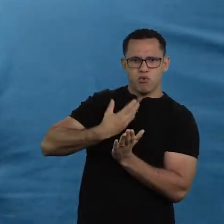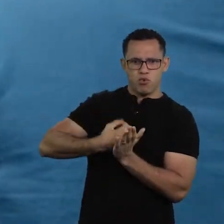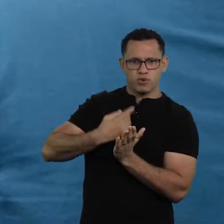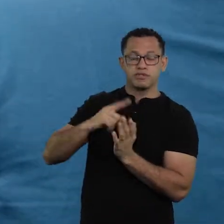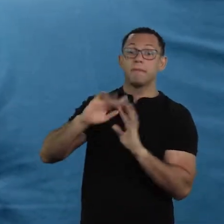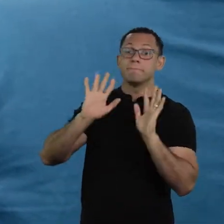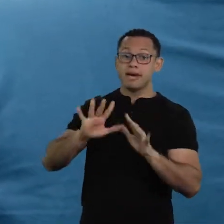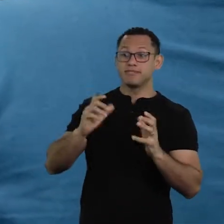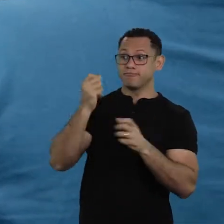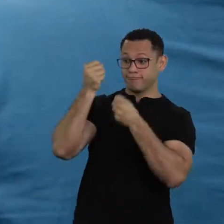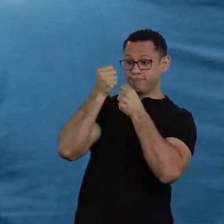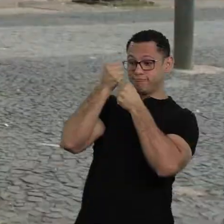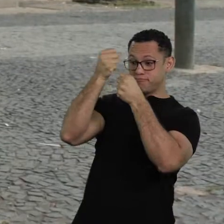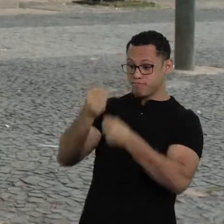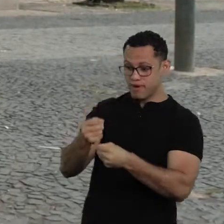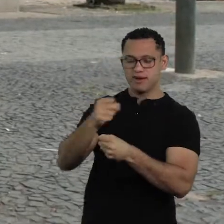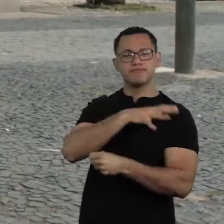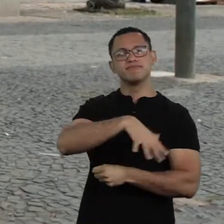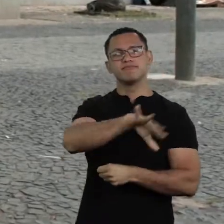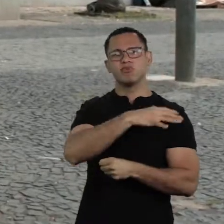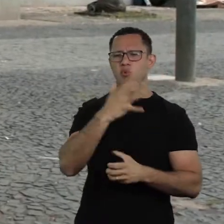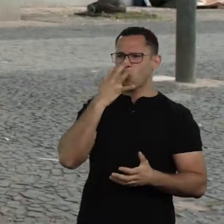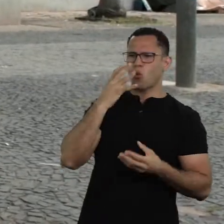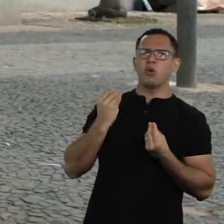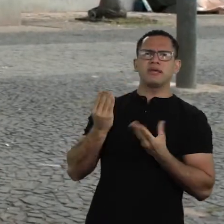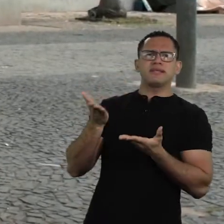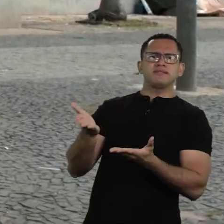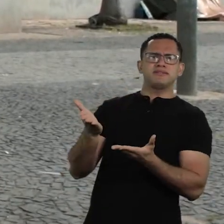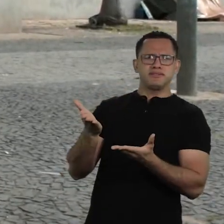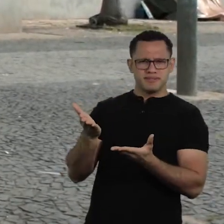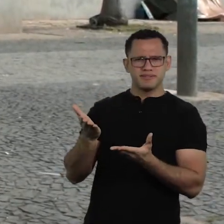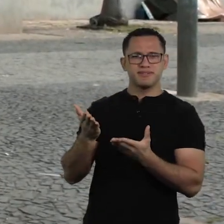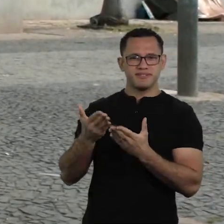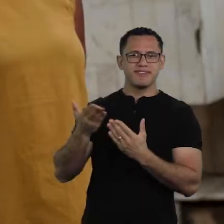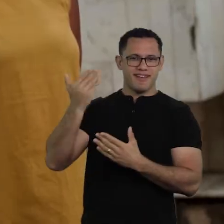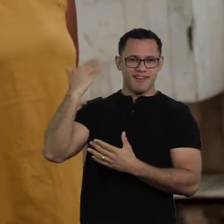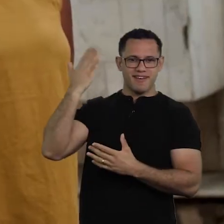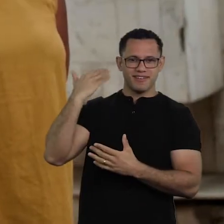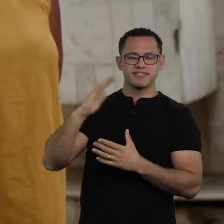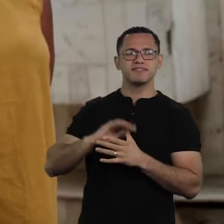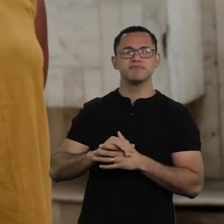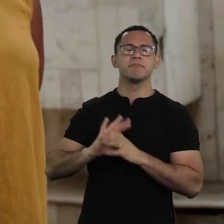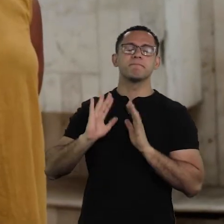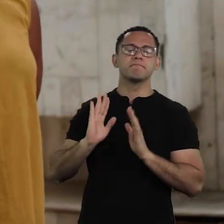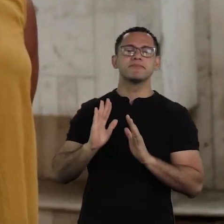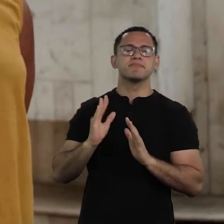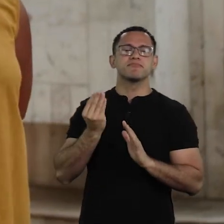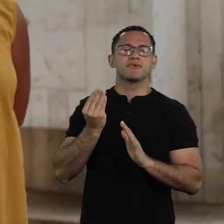and was a scandal, many times. It was a scandal in the 30s, mainly because